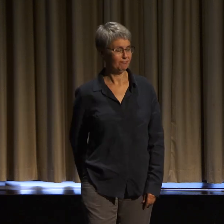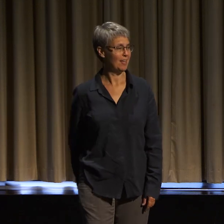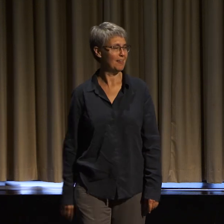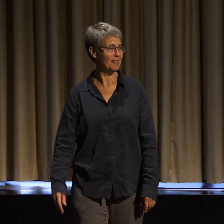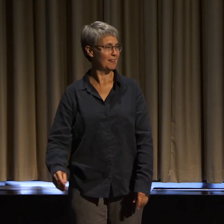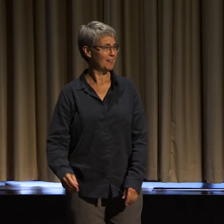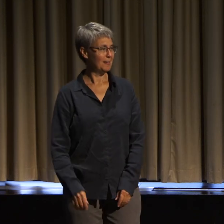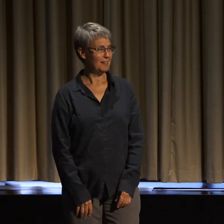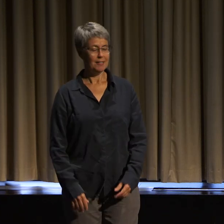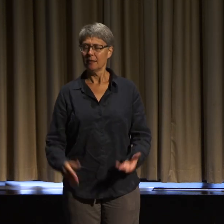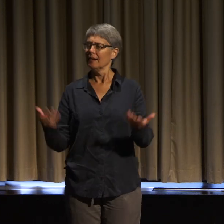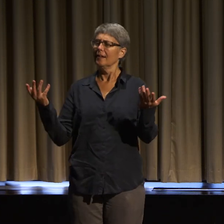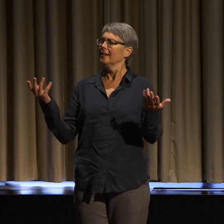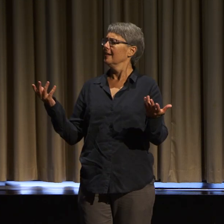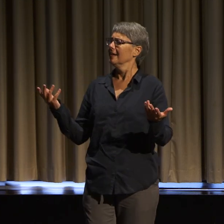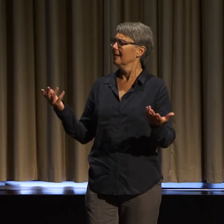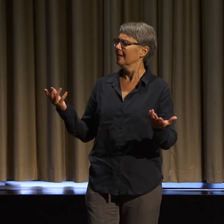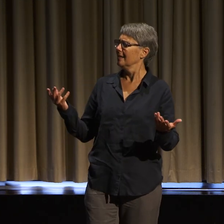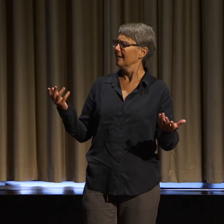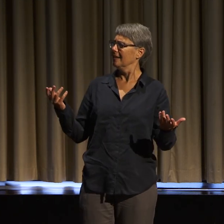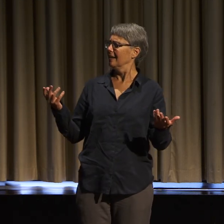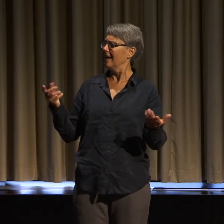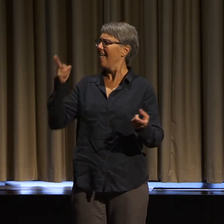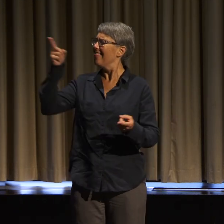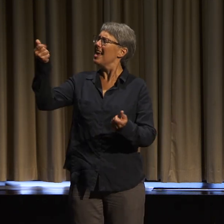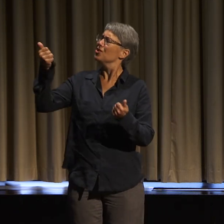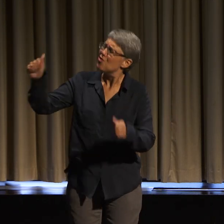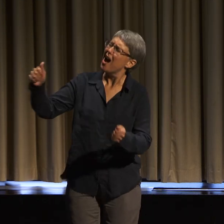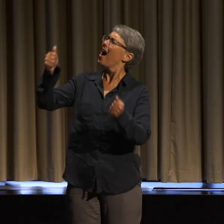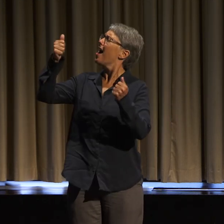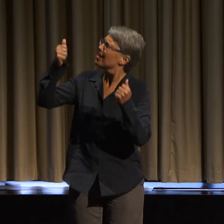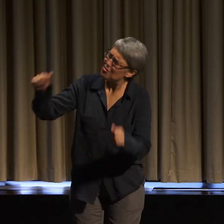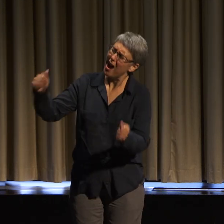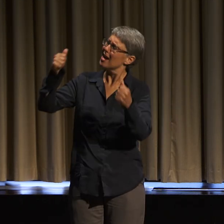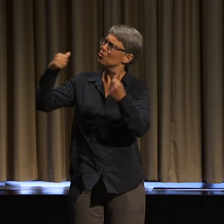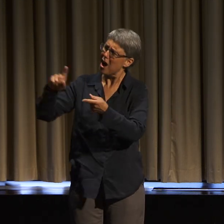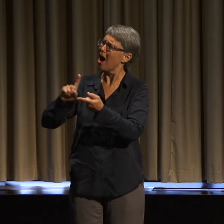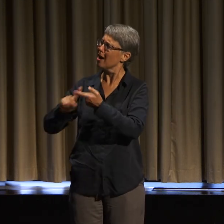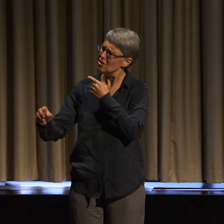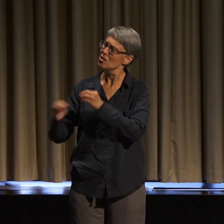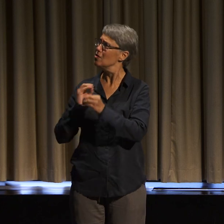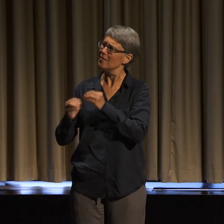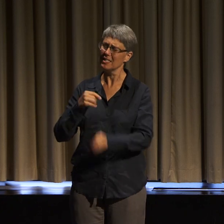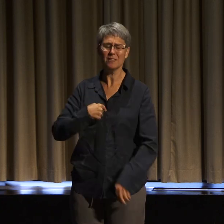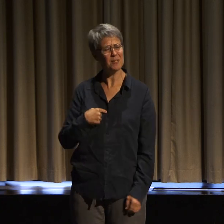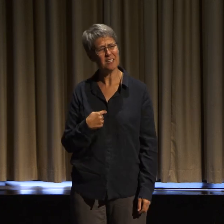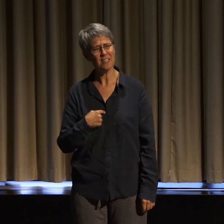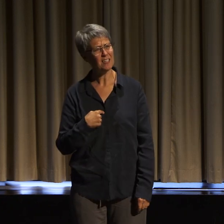But it didn't take, even though they really, really, really tried.